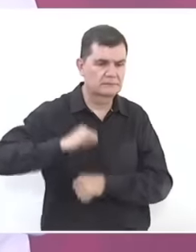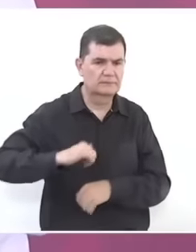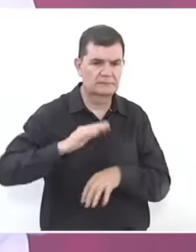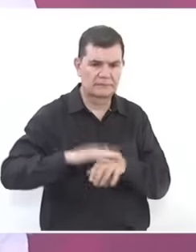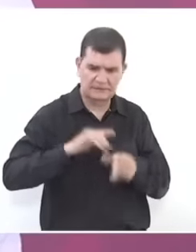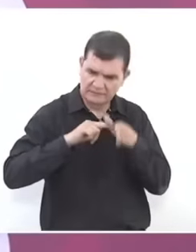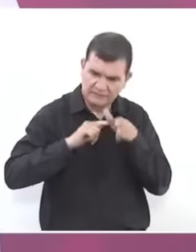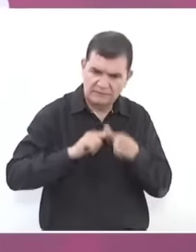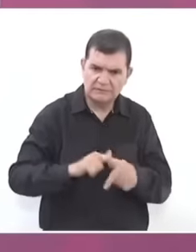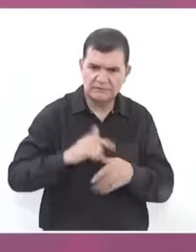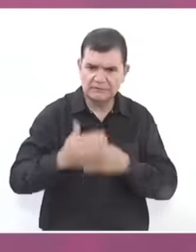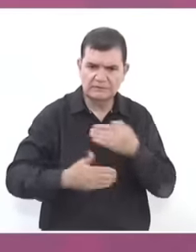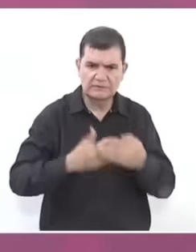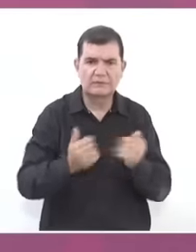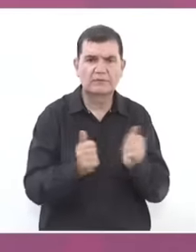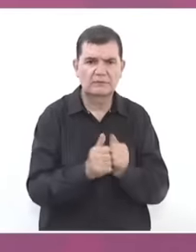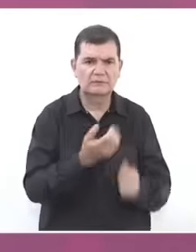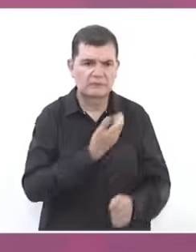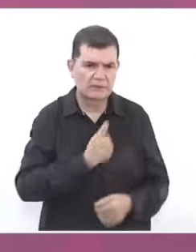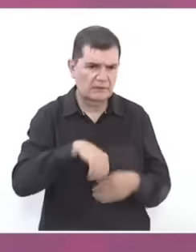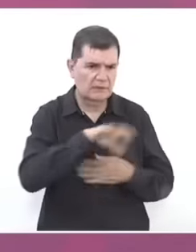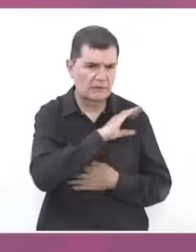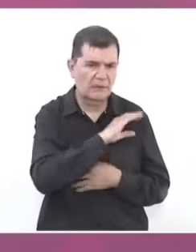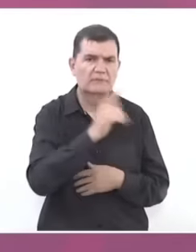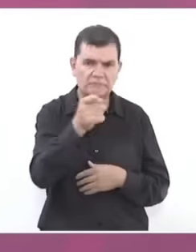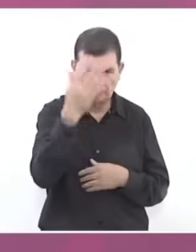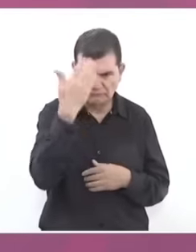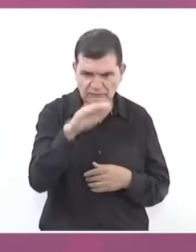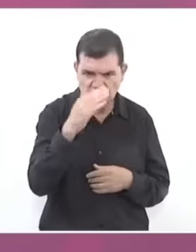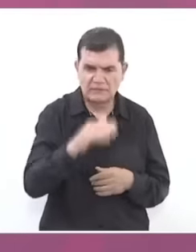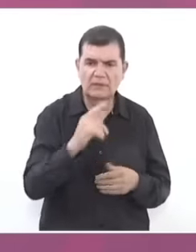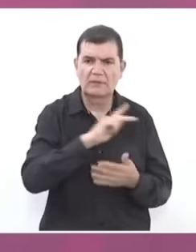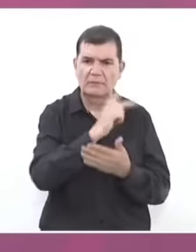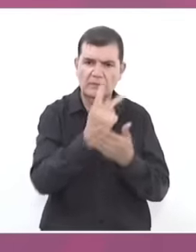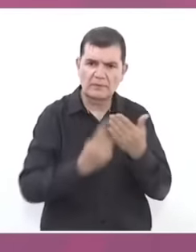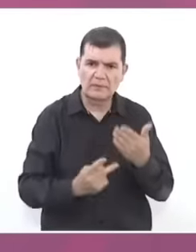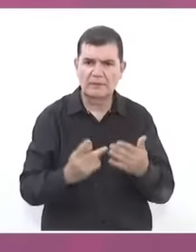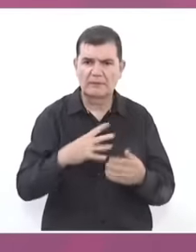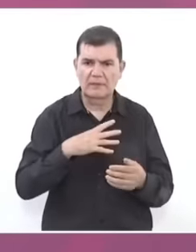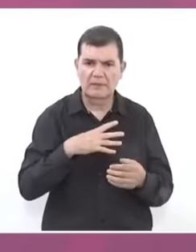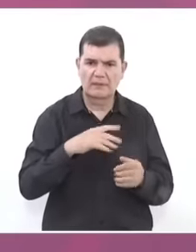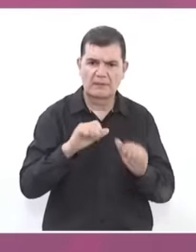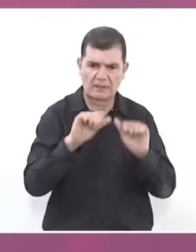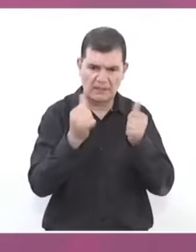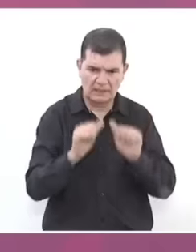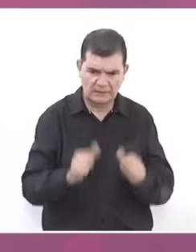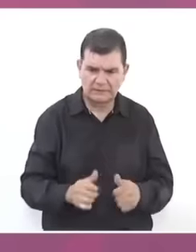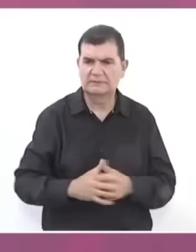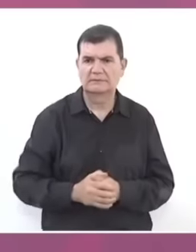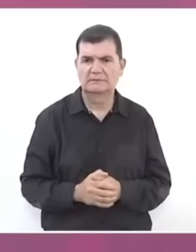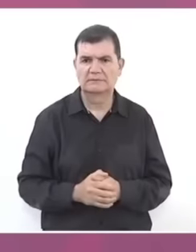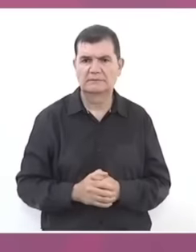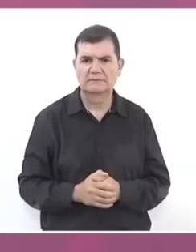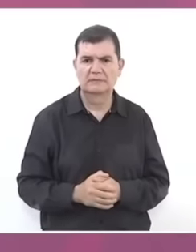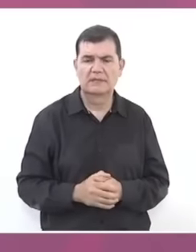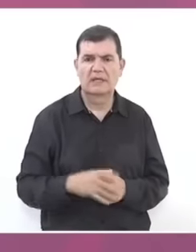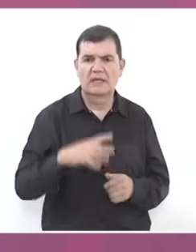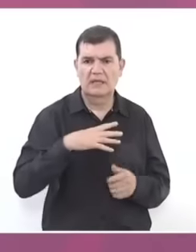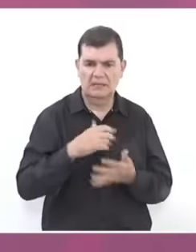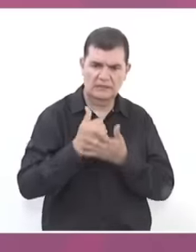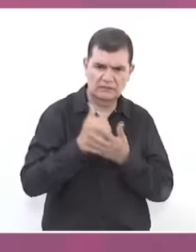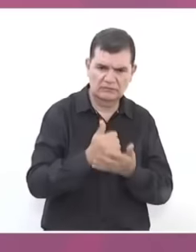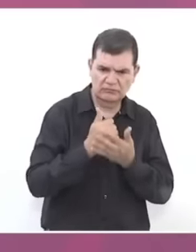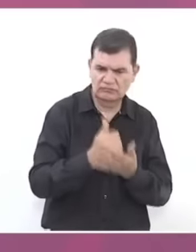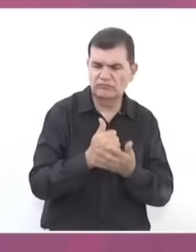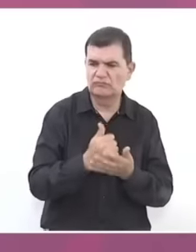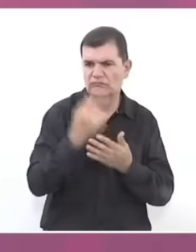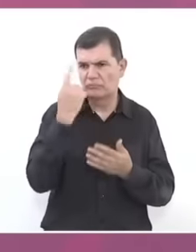continue with all the authorities. Claudia already knows this with the craft programs, which helps a lot with the support